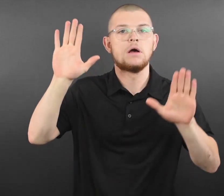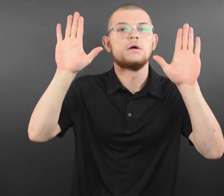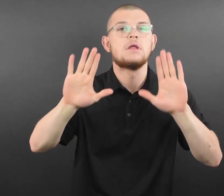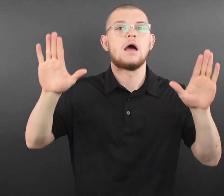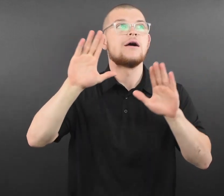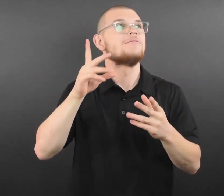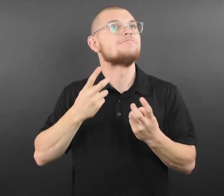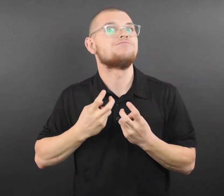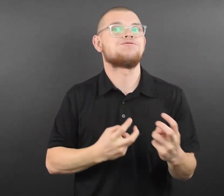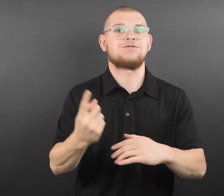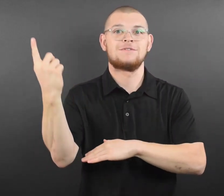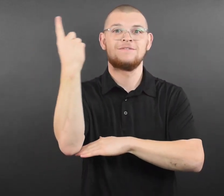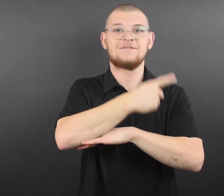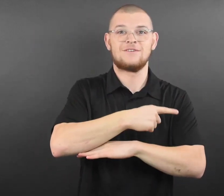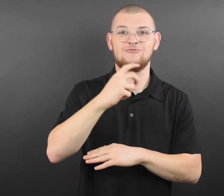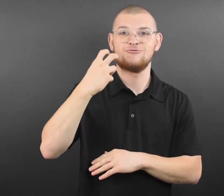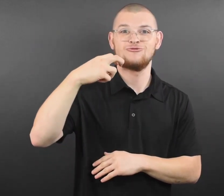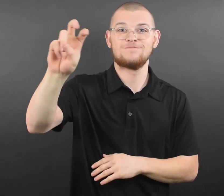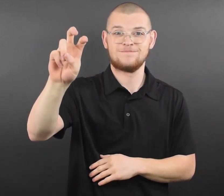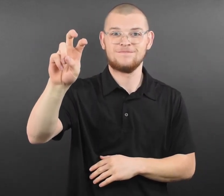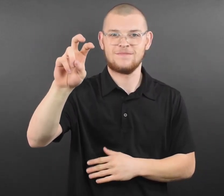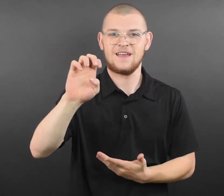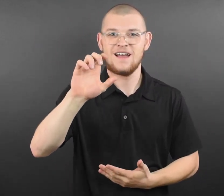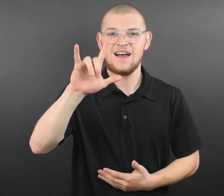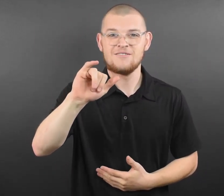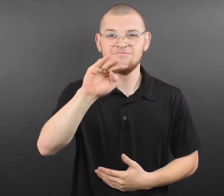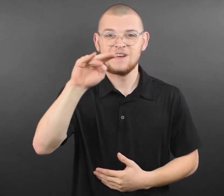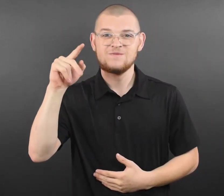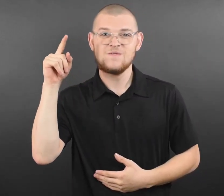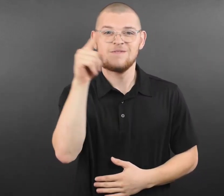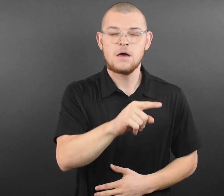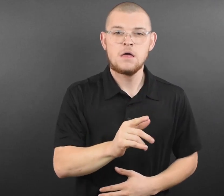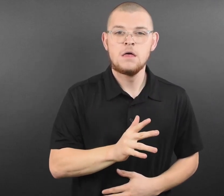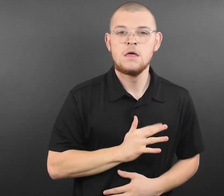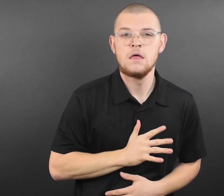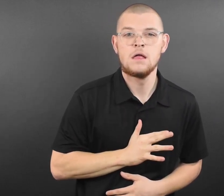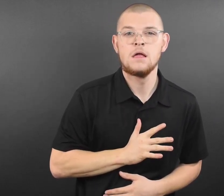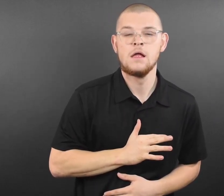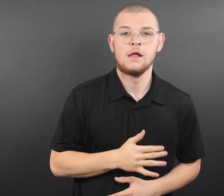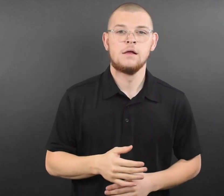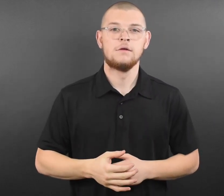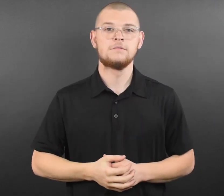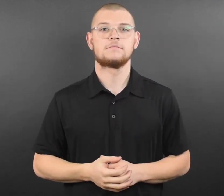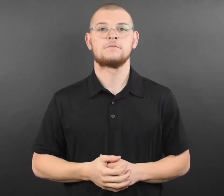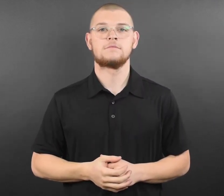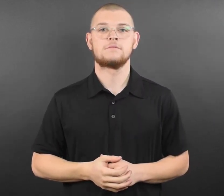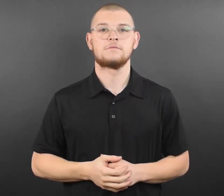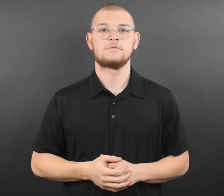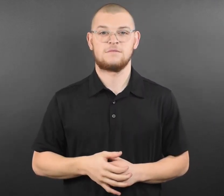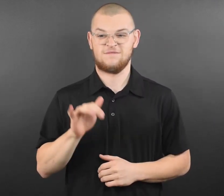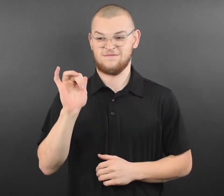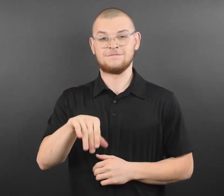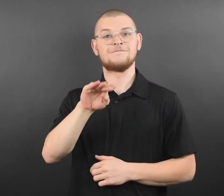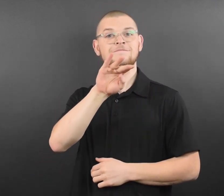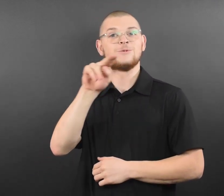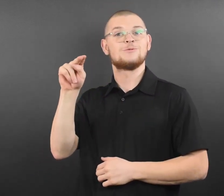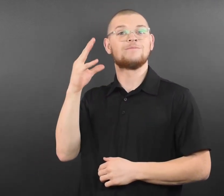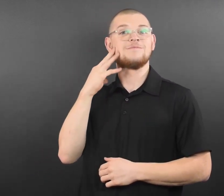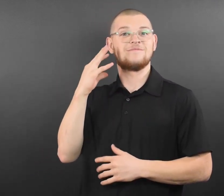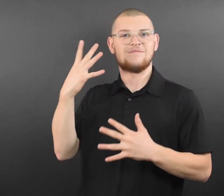duties of caring for the beloved animals from food prep, exhibit cleaning, and animal enrichment. ●